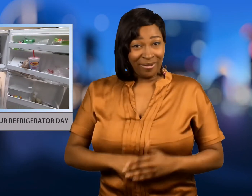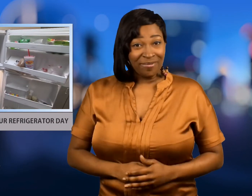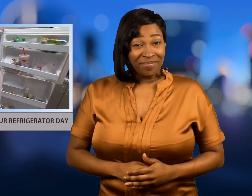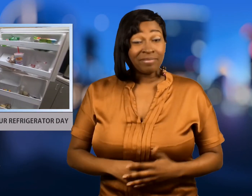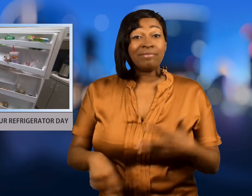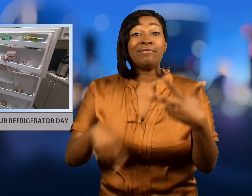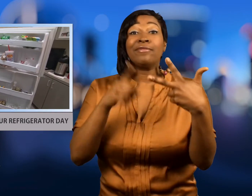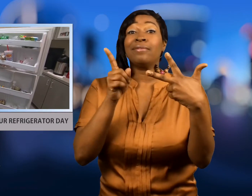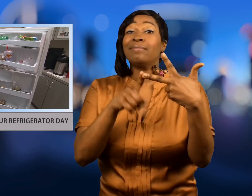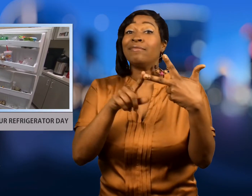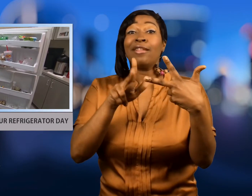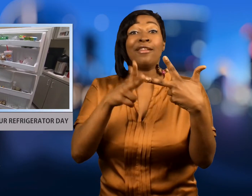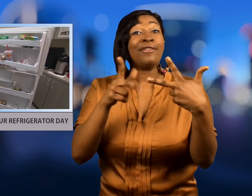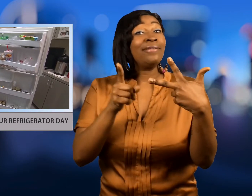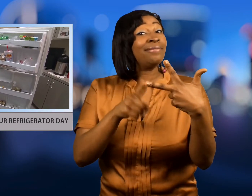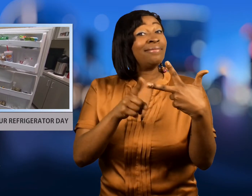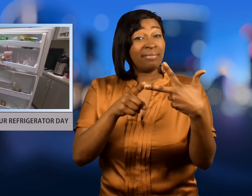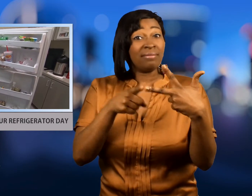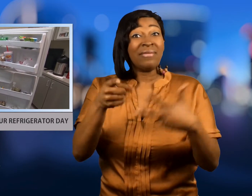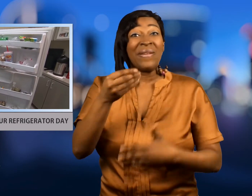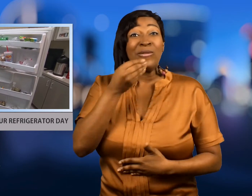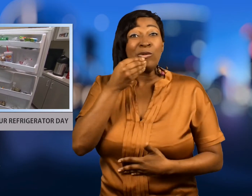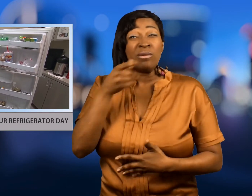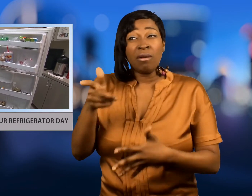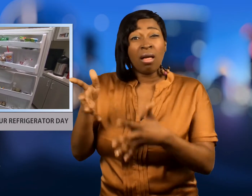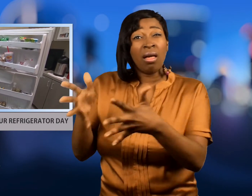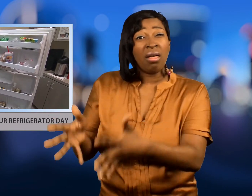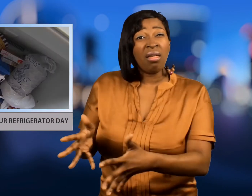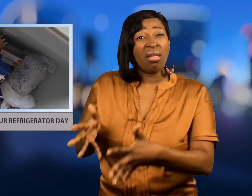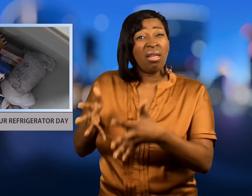and get rid of anything you